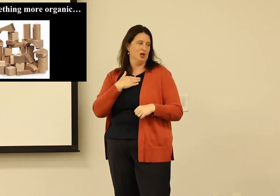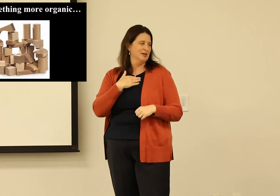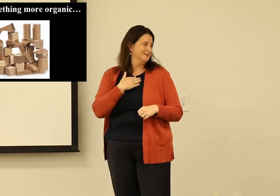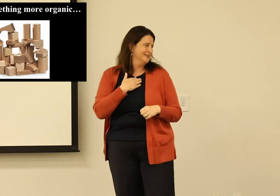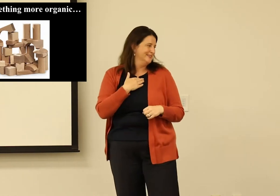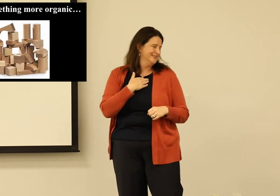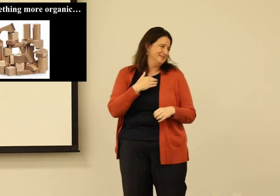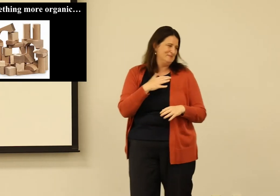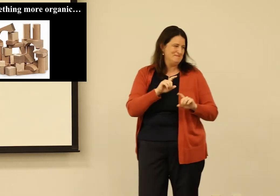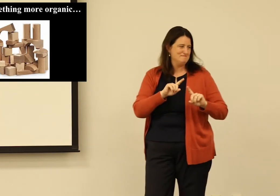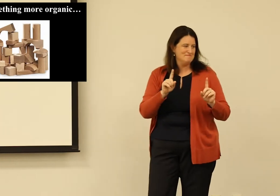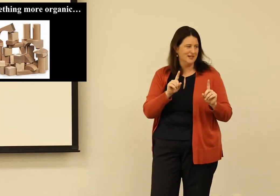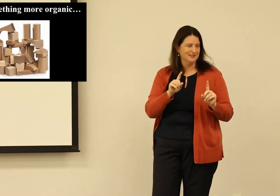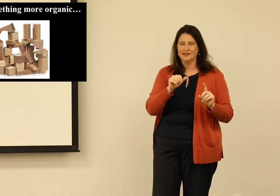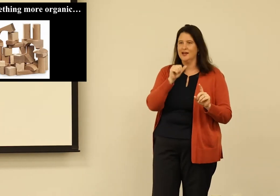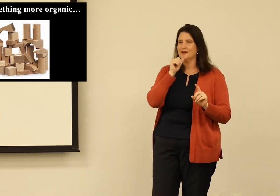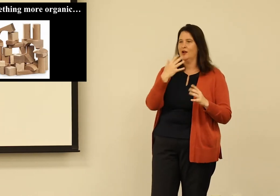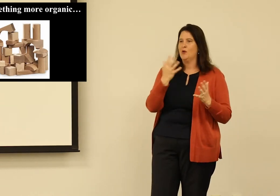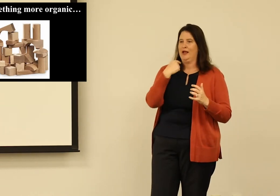And I don't feel like that was a mistake on my part.